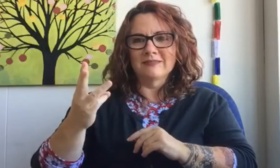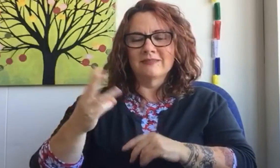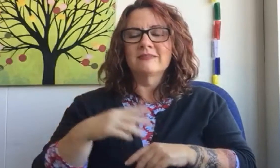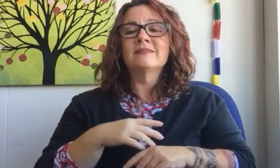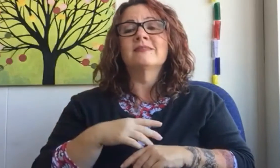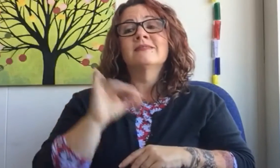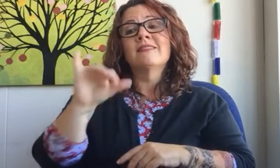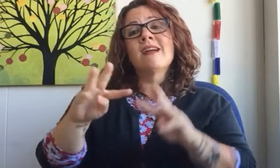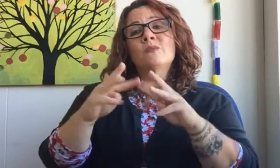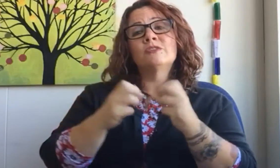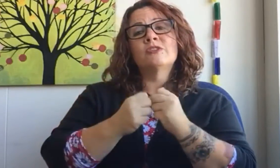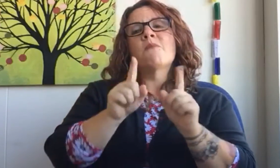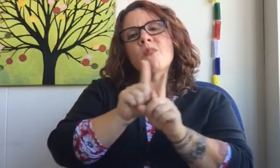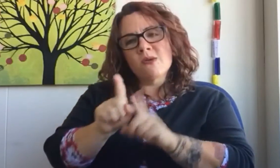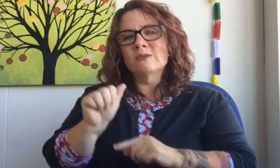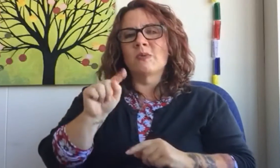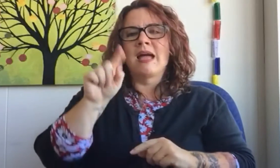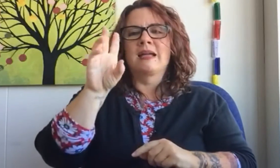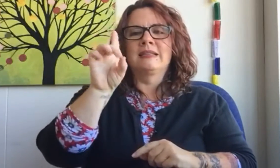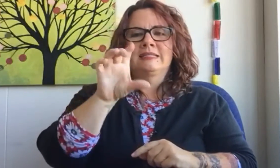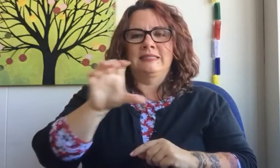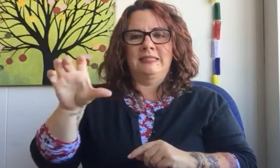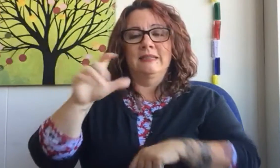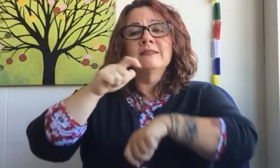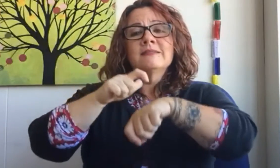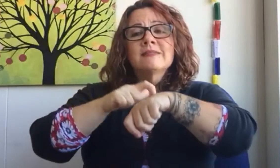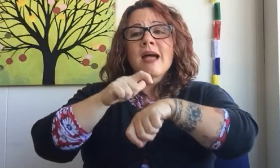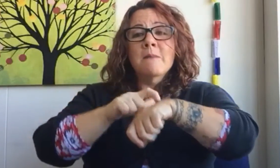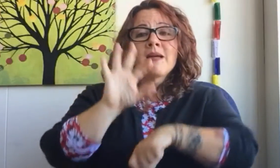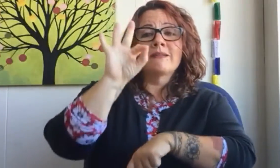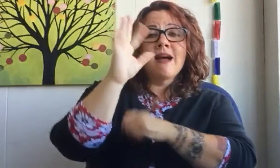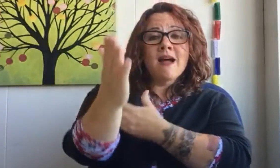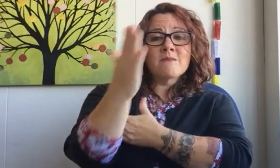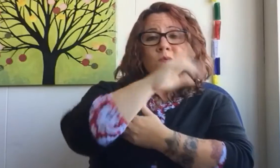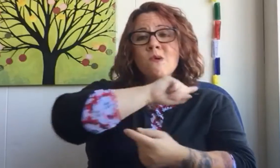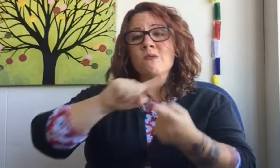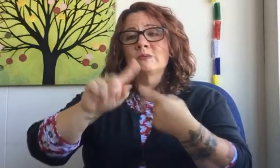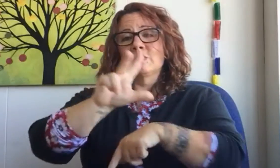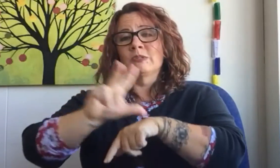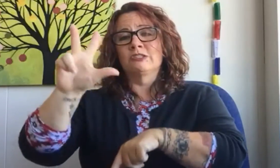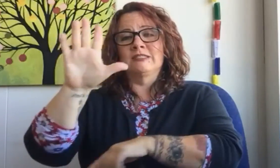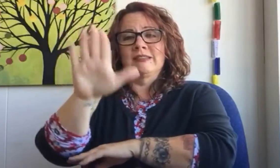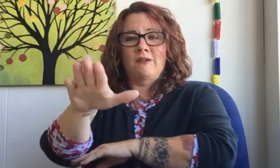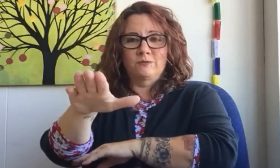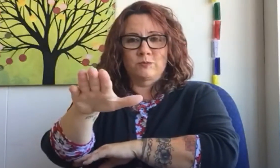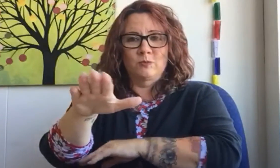Nov 6th workshop is also at DCC from 9AM to 3PM.